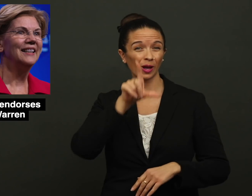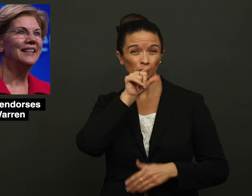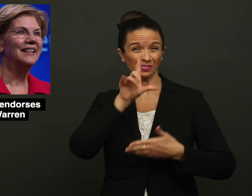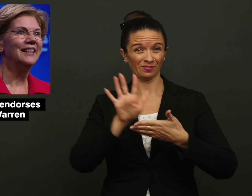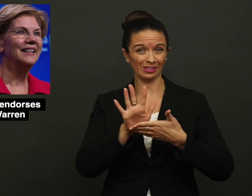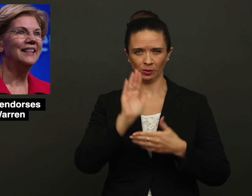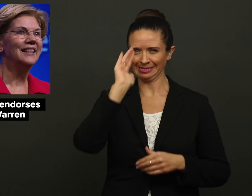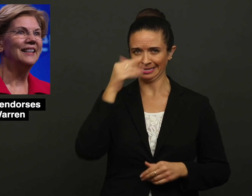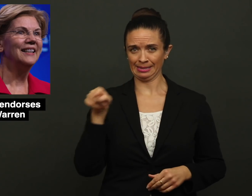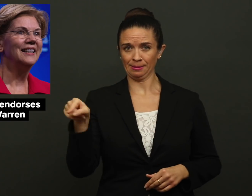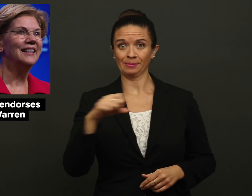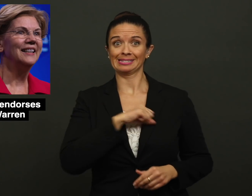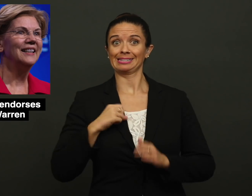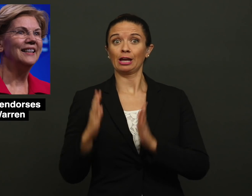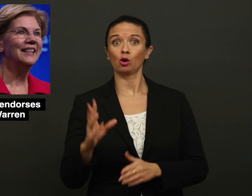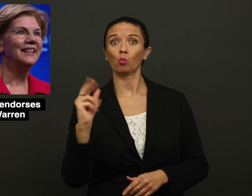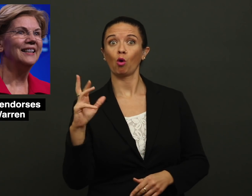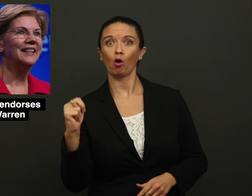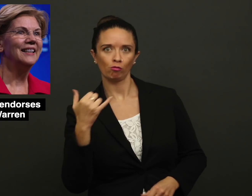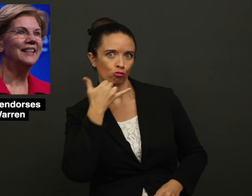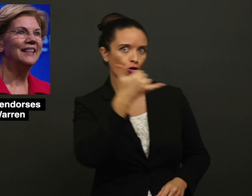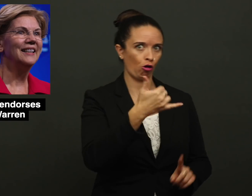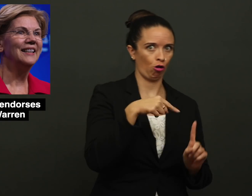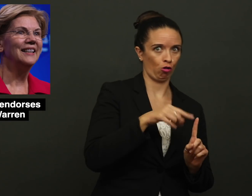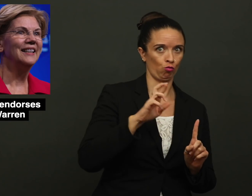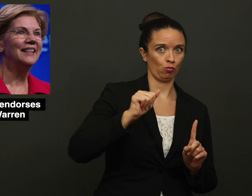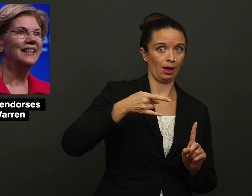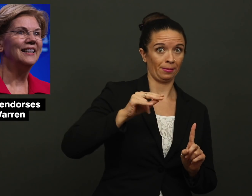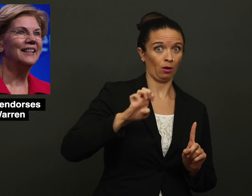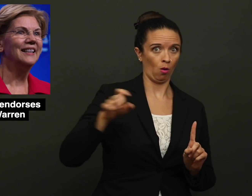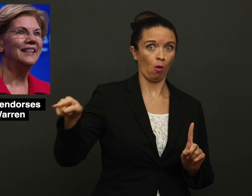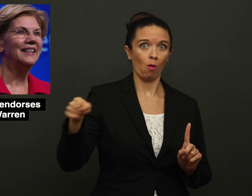On the twitter video it seems that Sen. Warren called Rapinoe